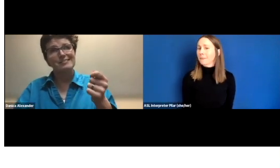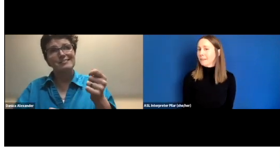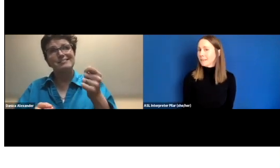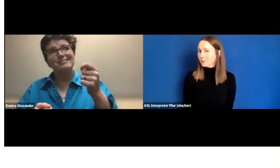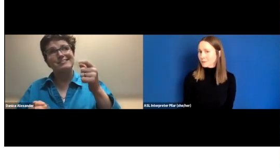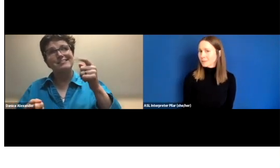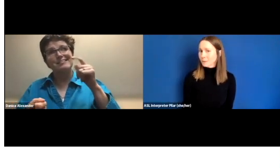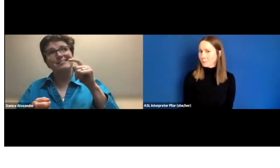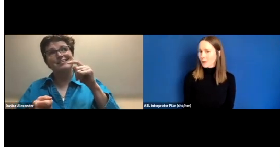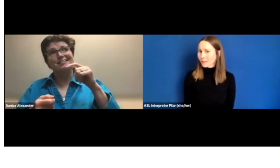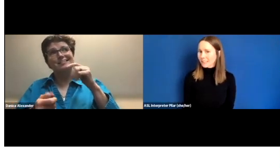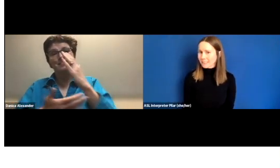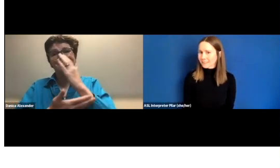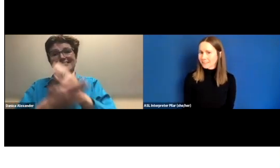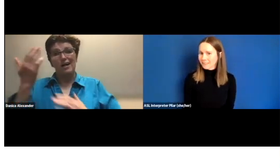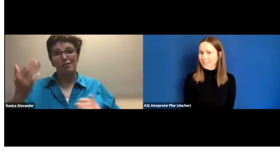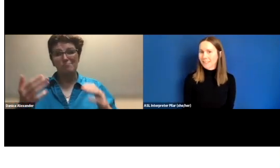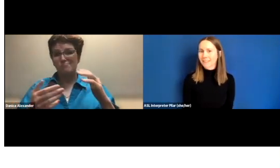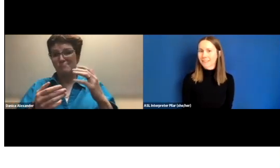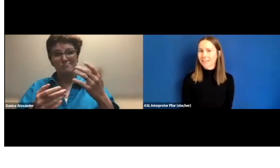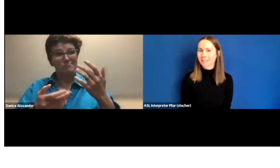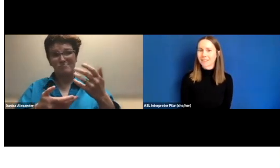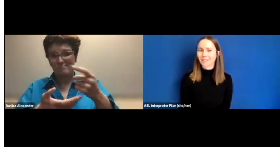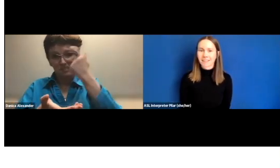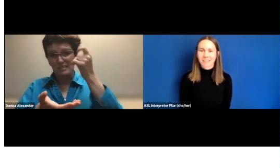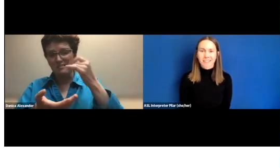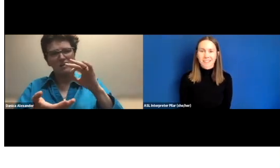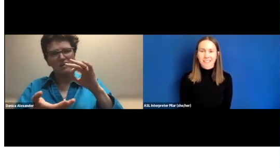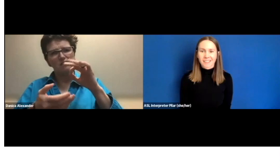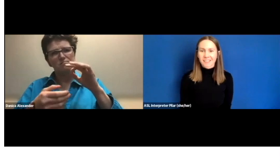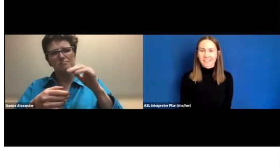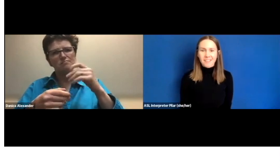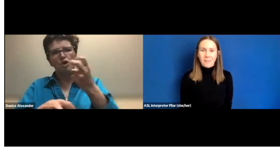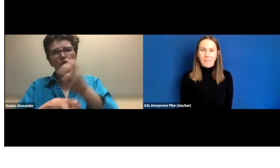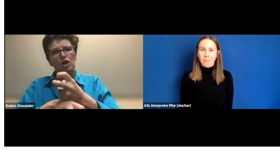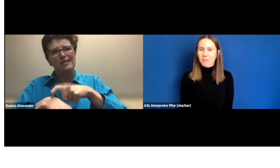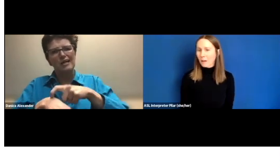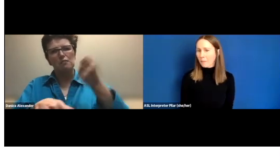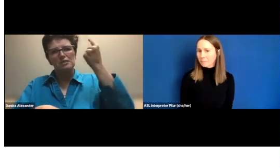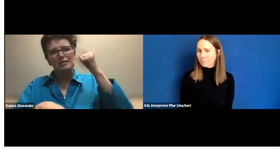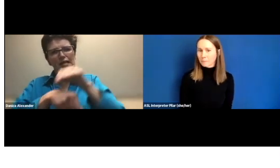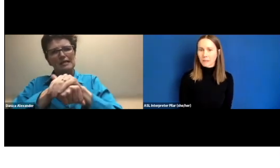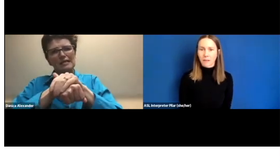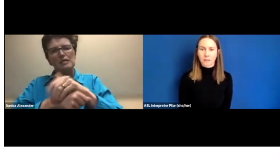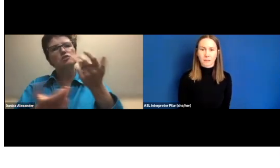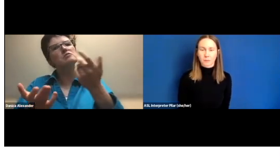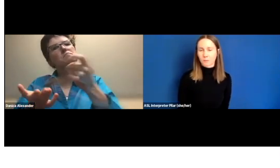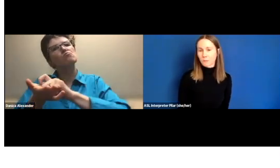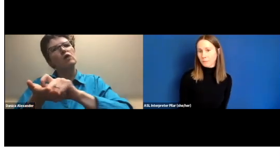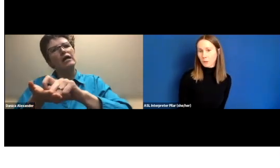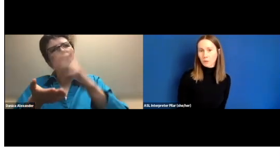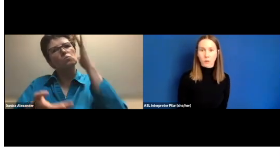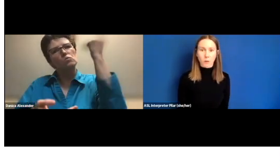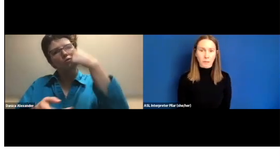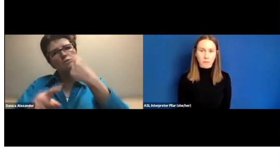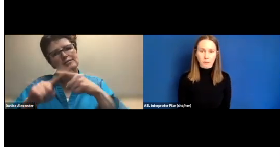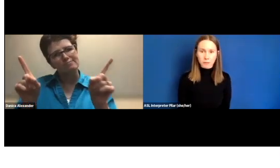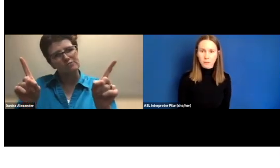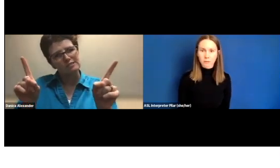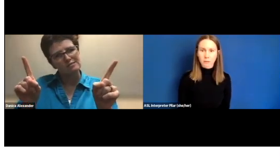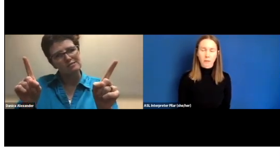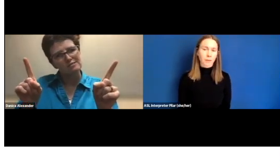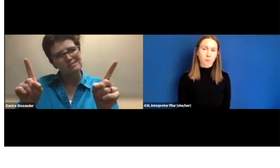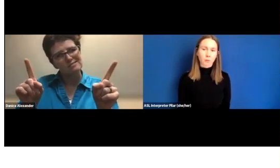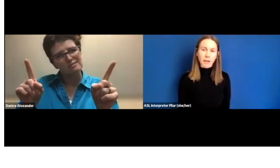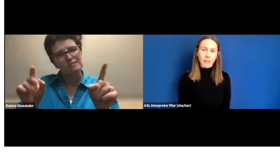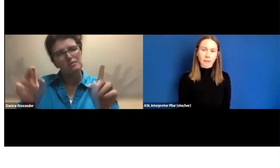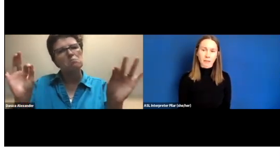The interesting part is some because of their struggle with English, their writing